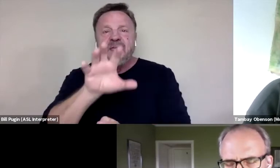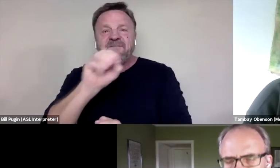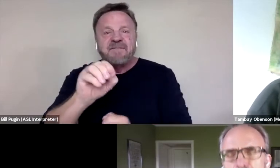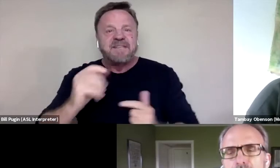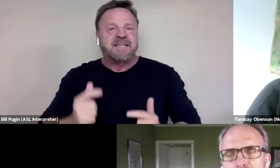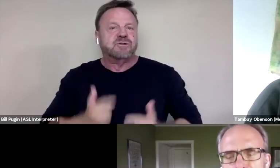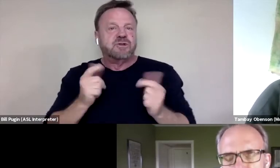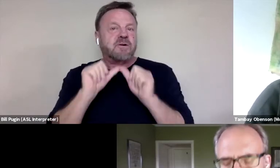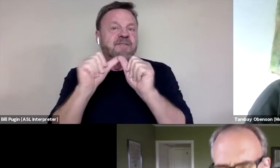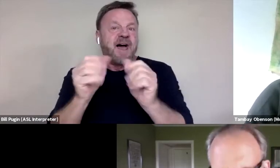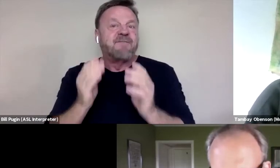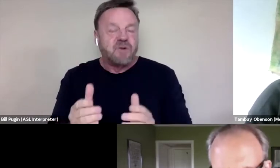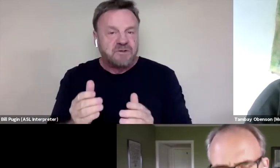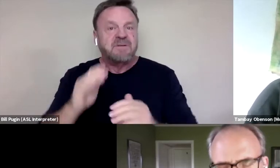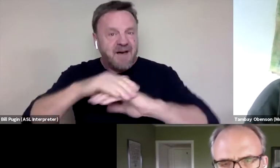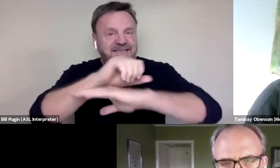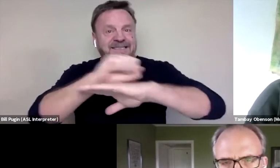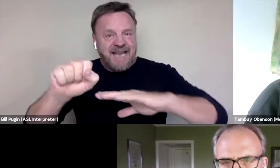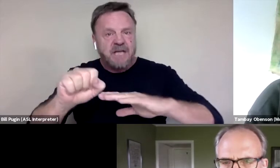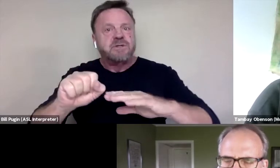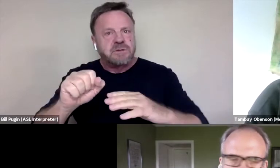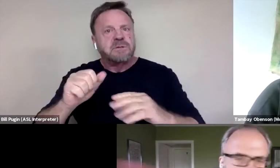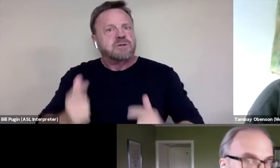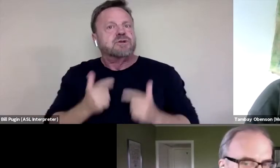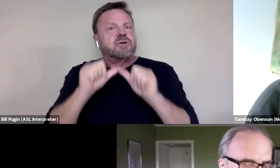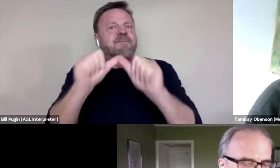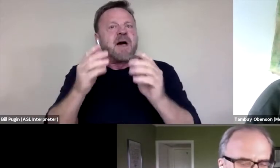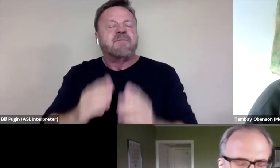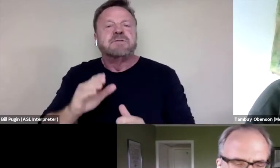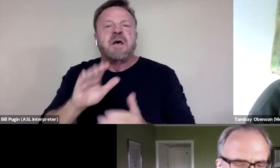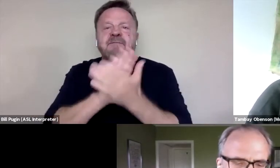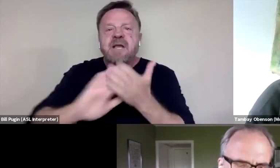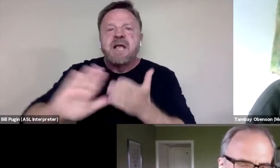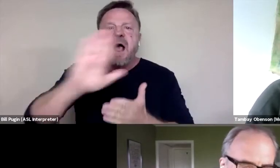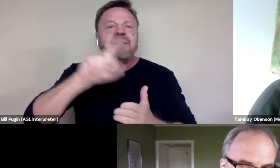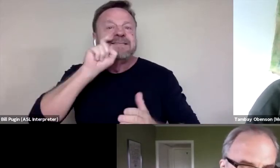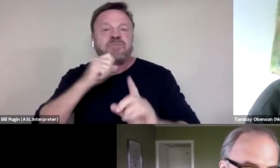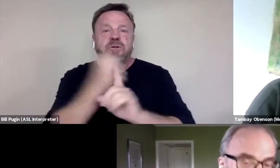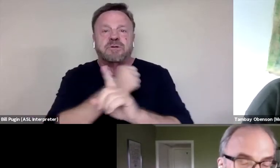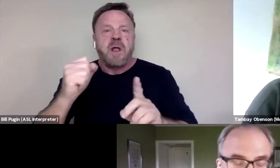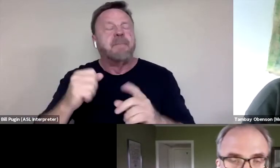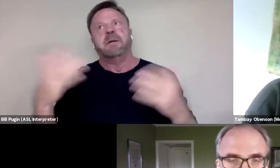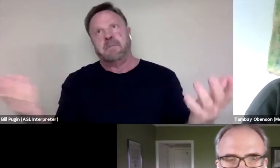50 survivors of college sexual assault. I mean, it was a real showstopper. I mean, of course, Lady Gaga, what do you expect?